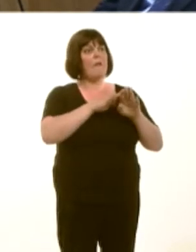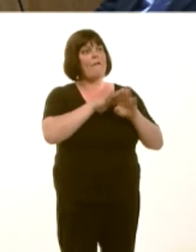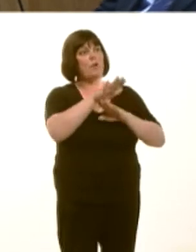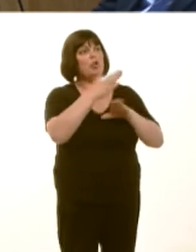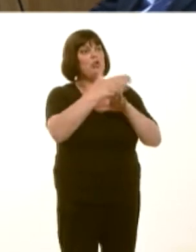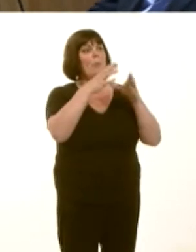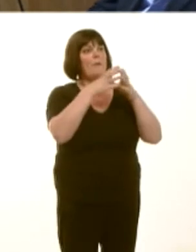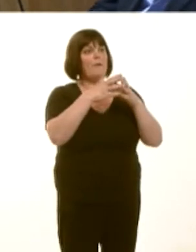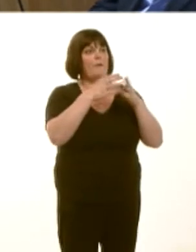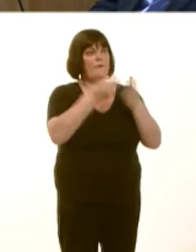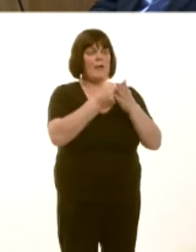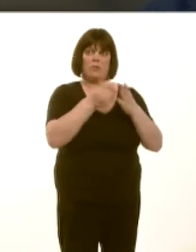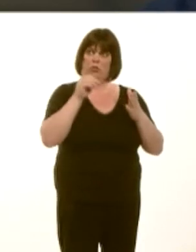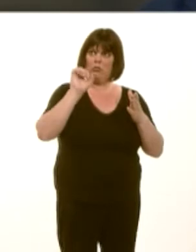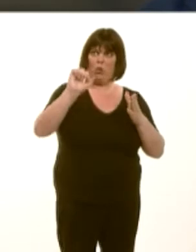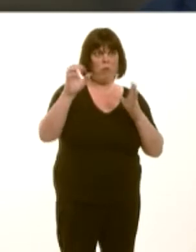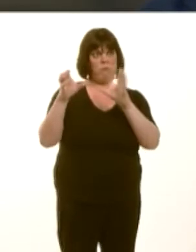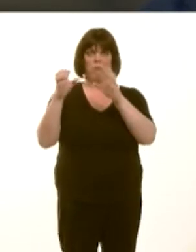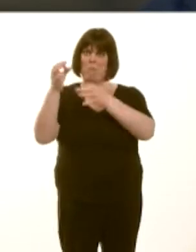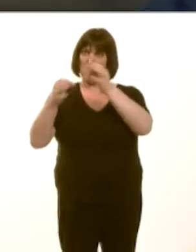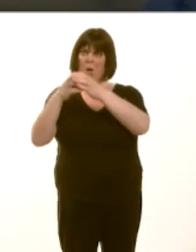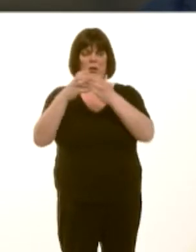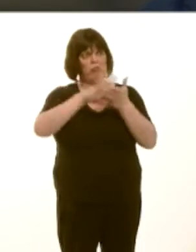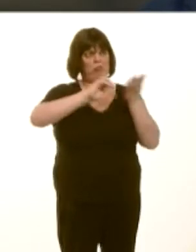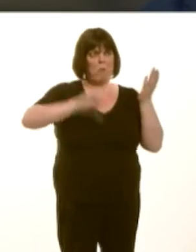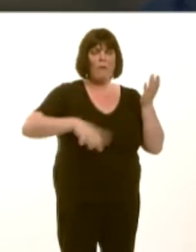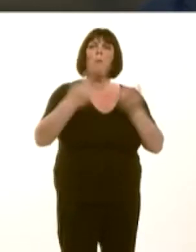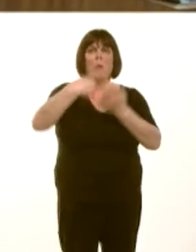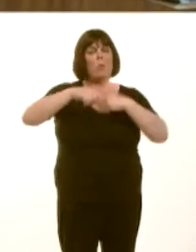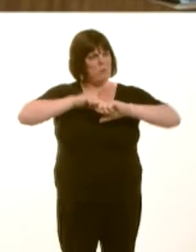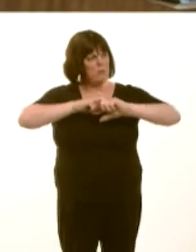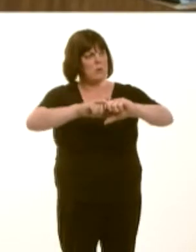We have done our bit for young people, and we have done more than our bit in terms of